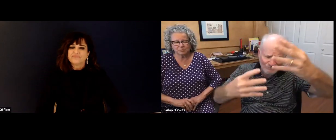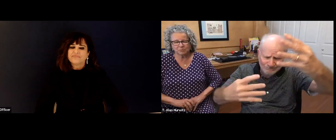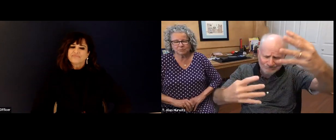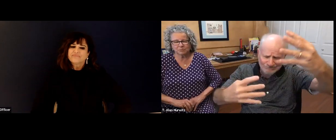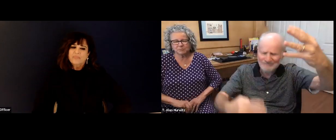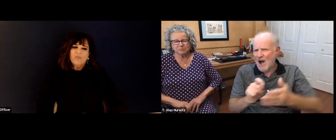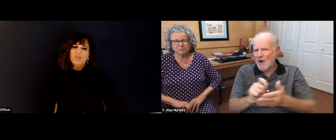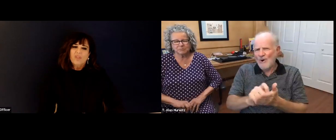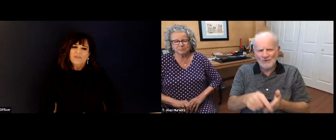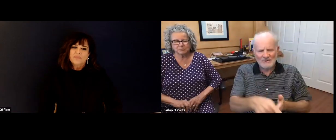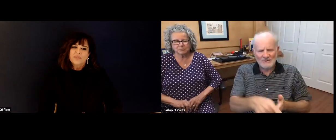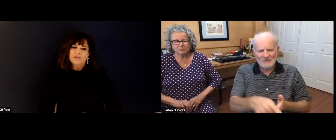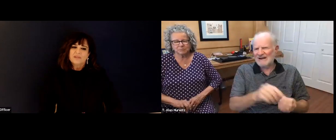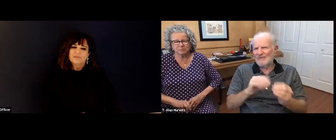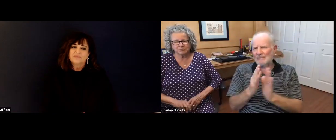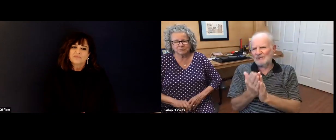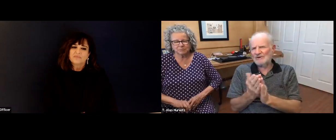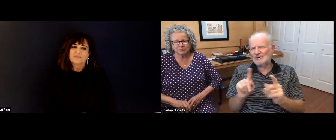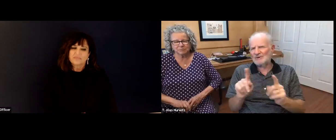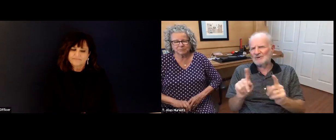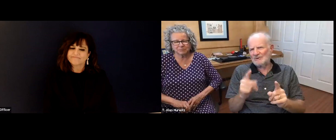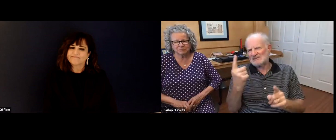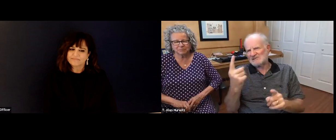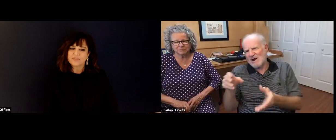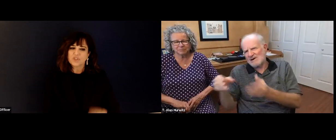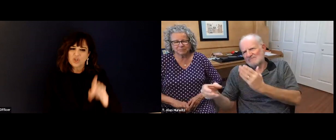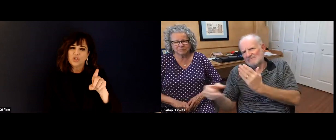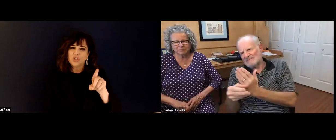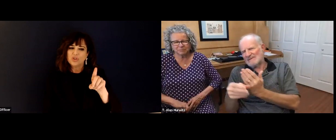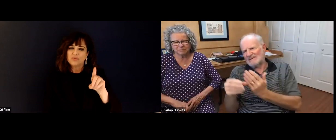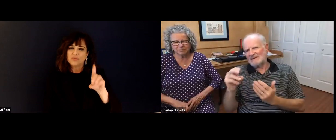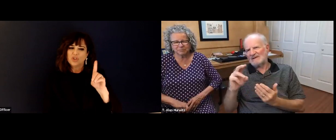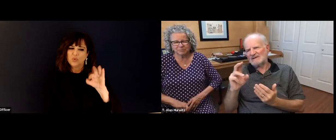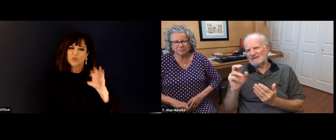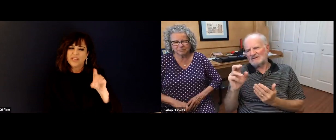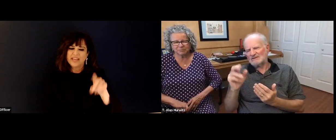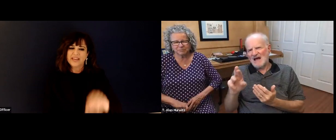know that you care for the people that you employ. And